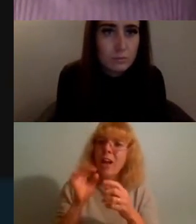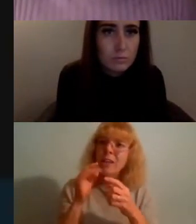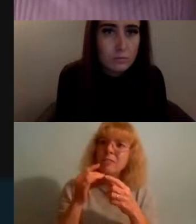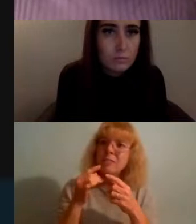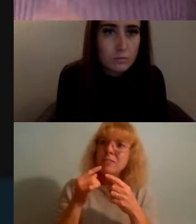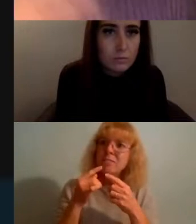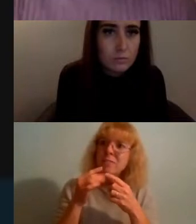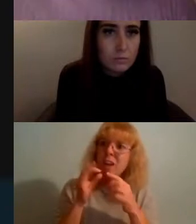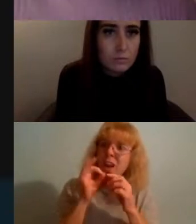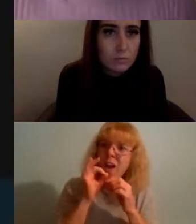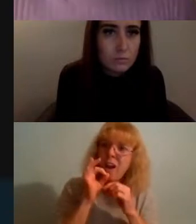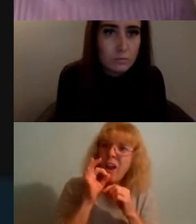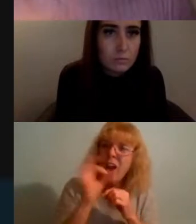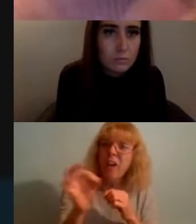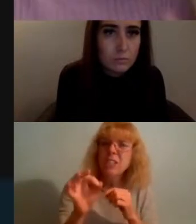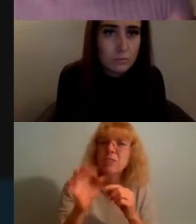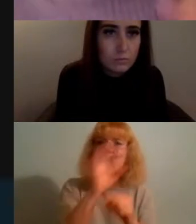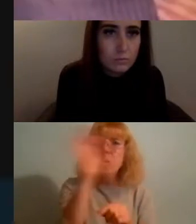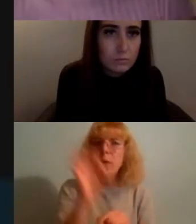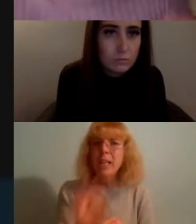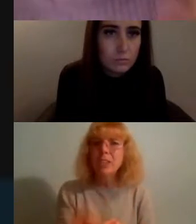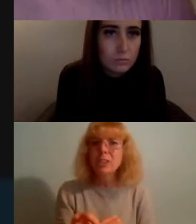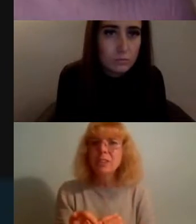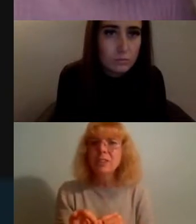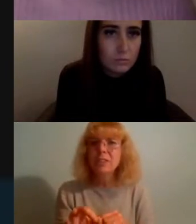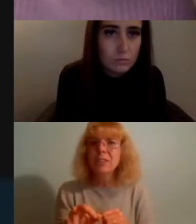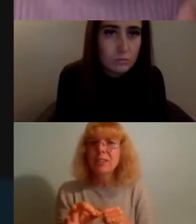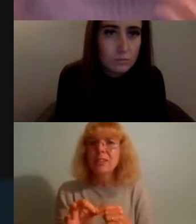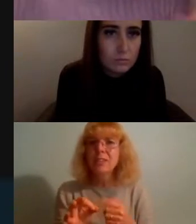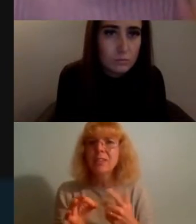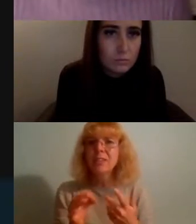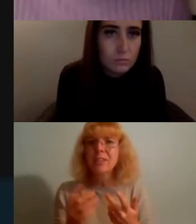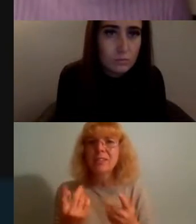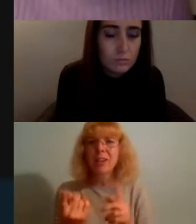so obviously my response was i'm going for a bath and i'm going to chill out because it's been a lot